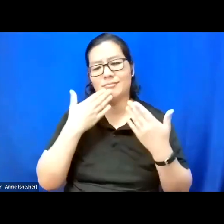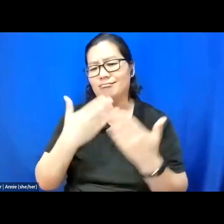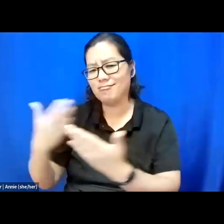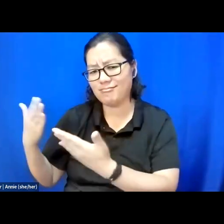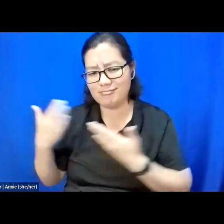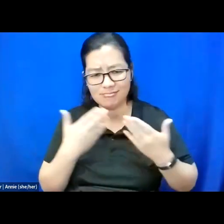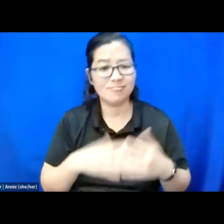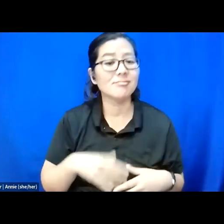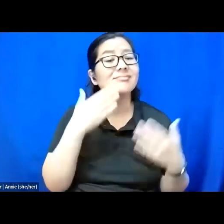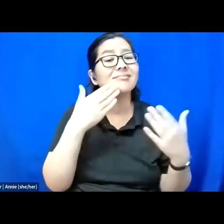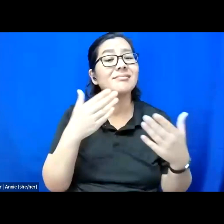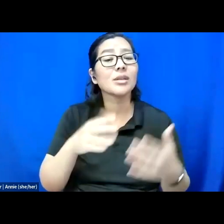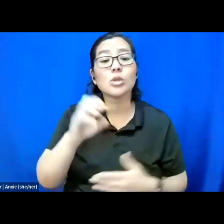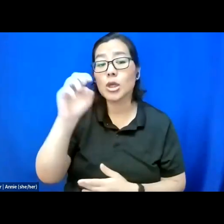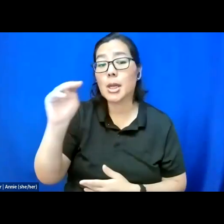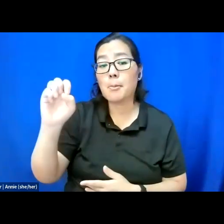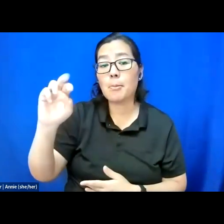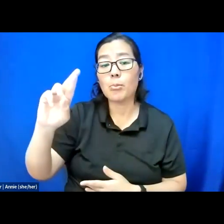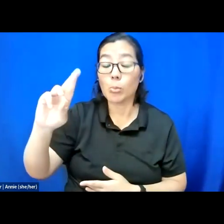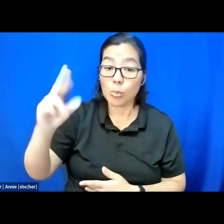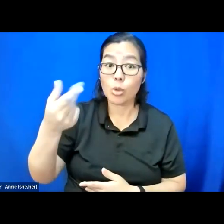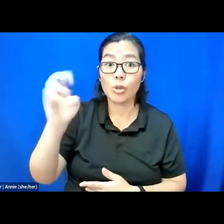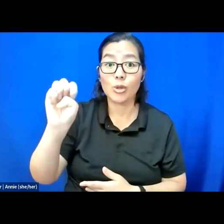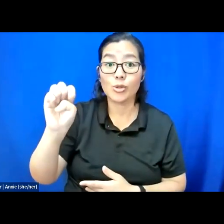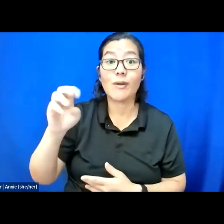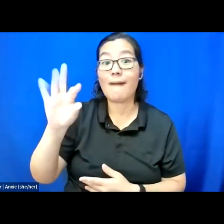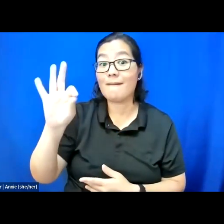Thank you to our Emerged Fellows who are all willing to go on this journey